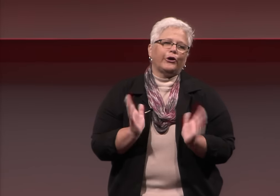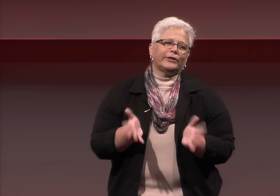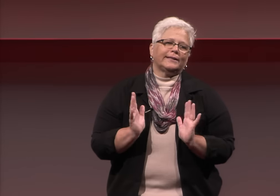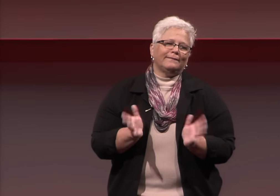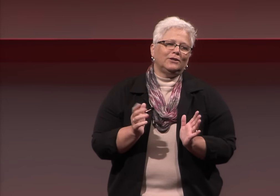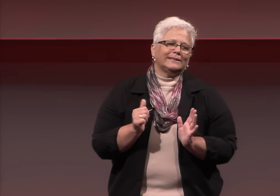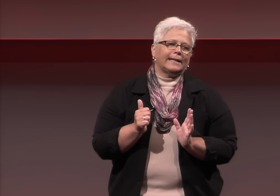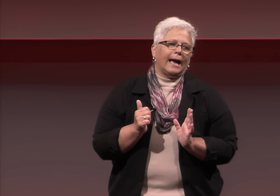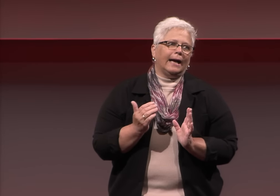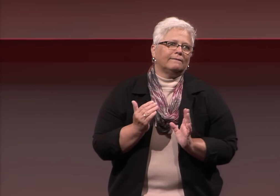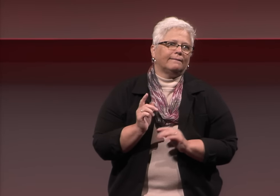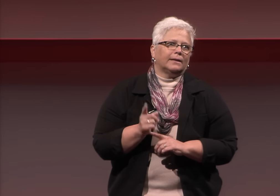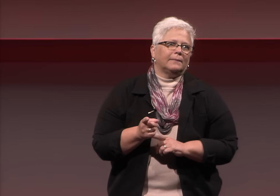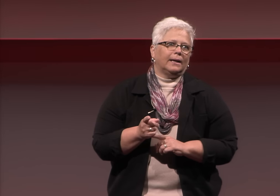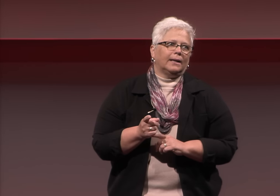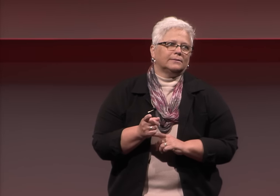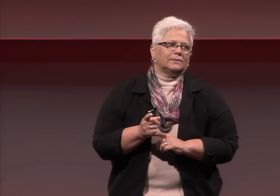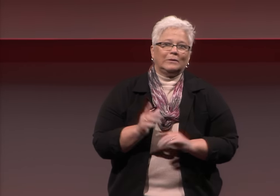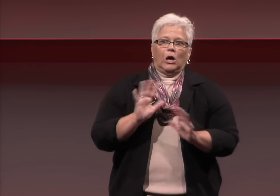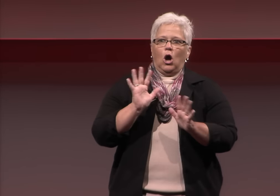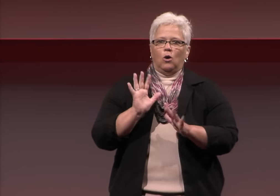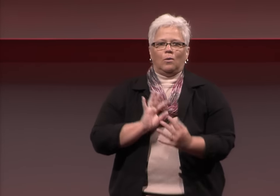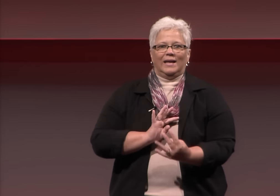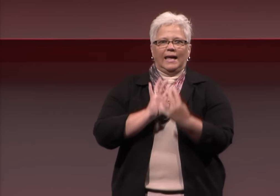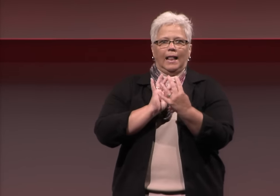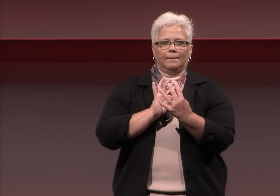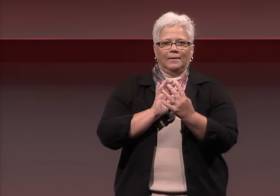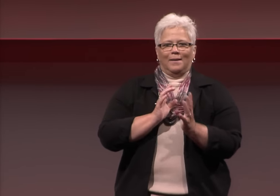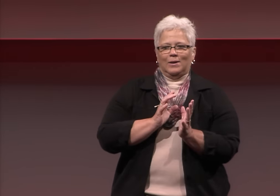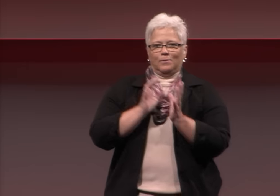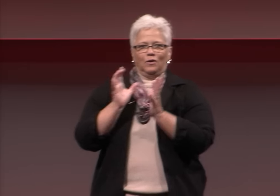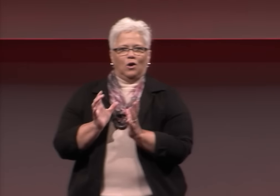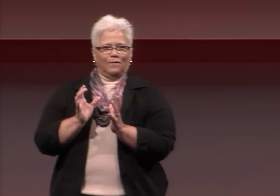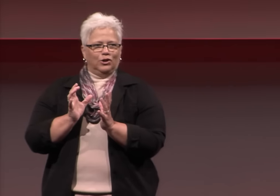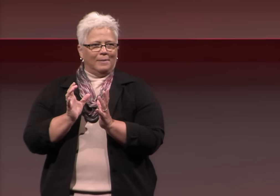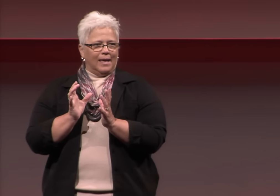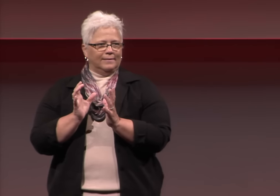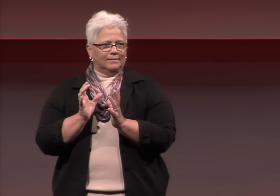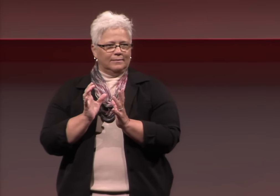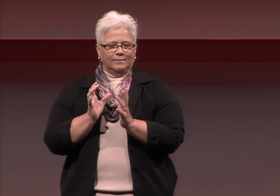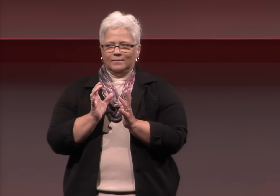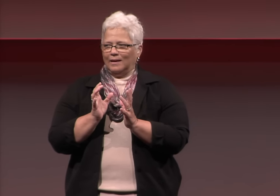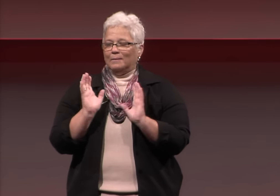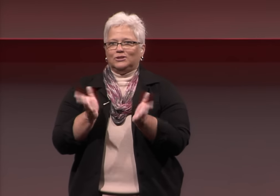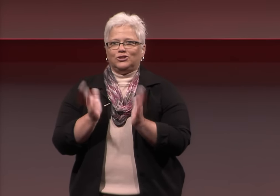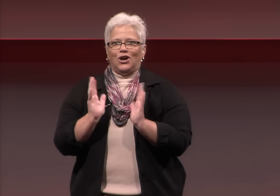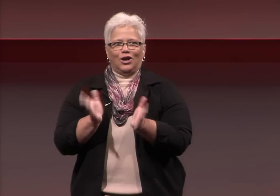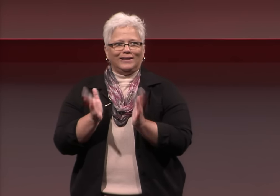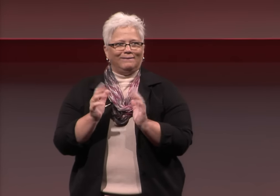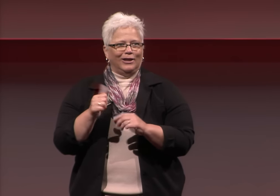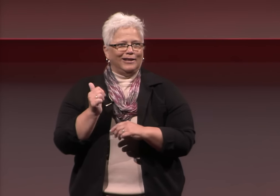But we don't leave - we still talk for another 10 to 15 minutes. Then we realize it, and we step a little further away from the table,